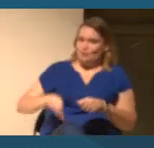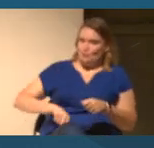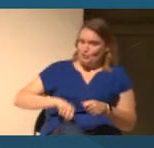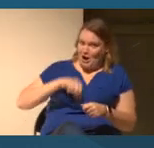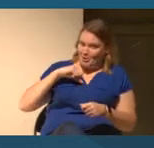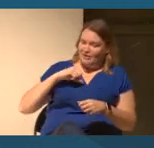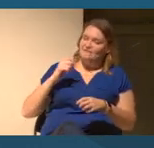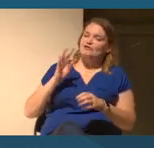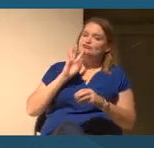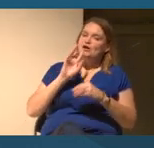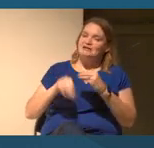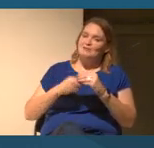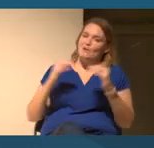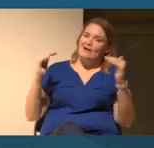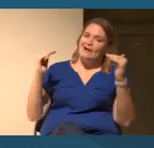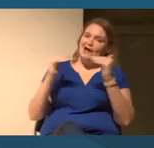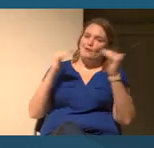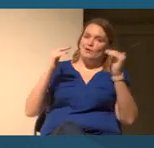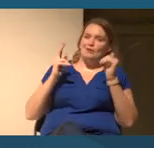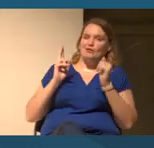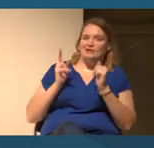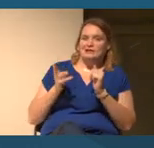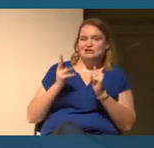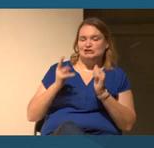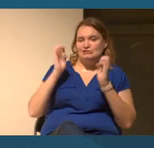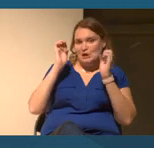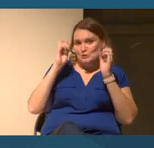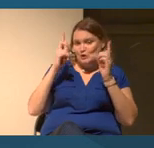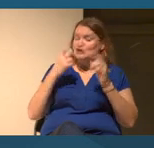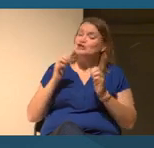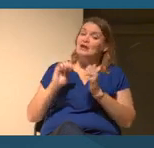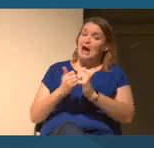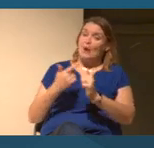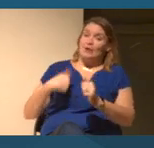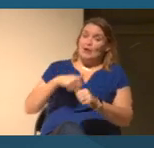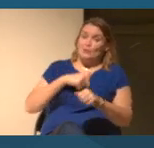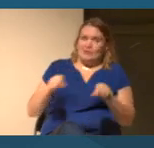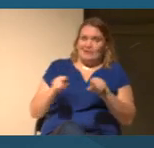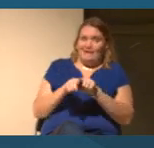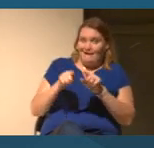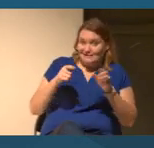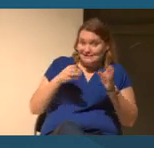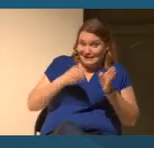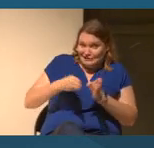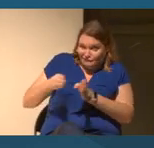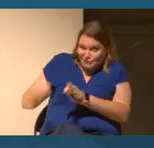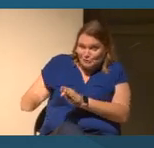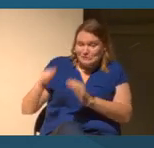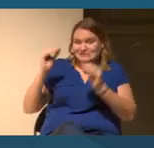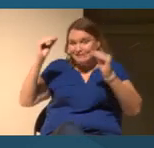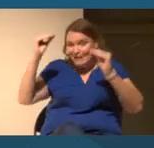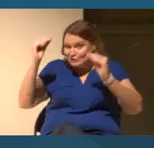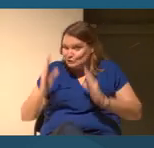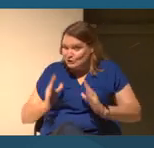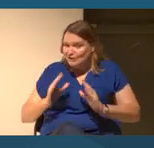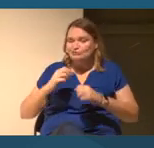equitable history education? And how can we as individuals and educators create those partnerships where policies often